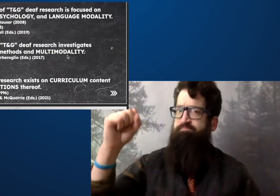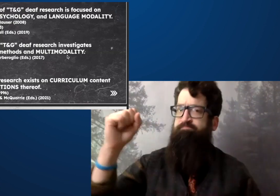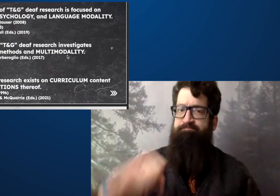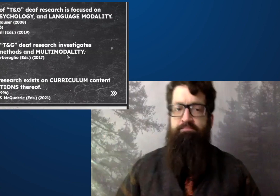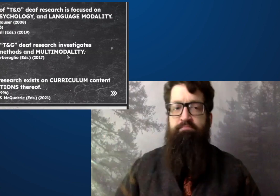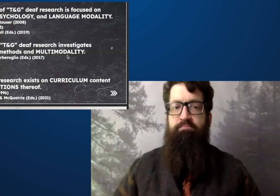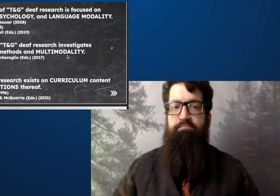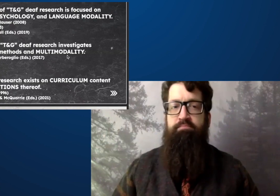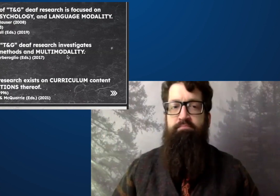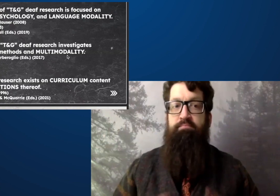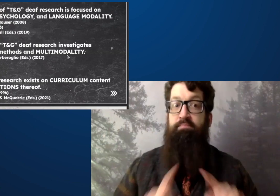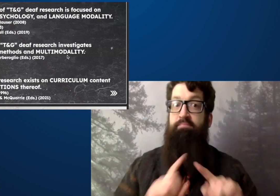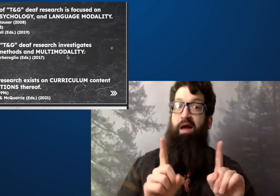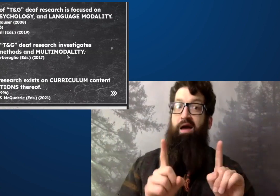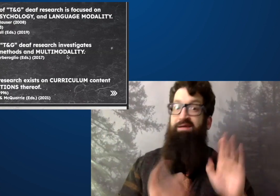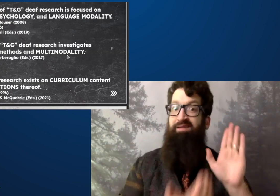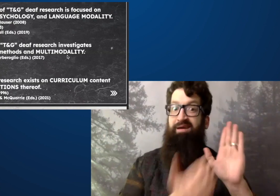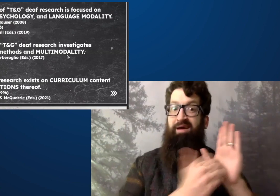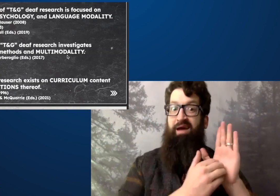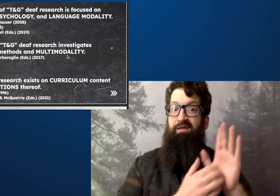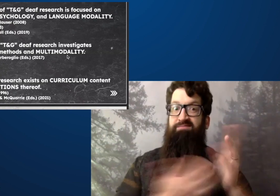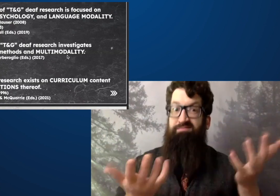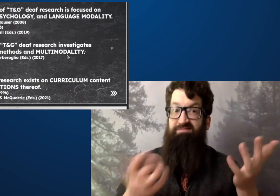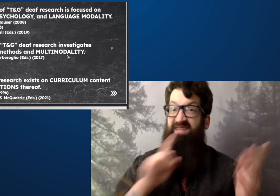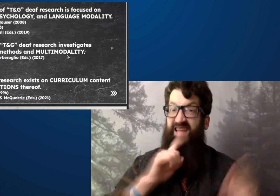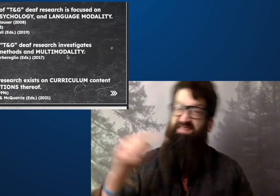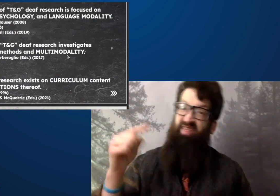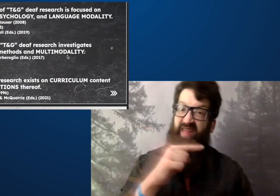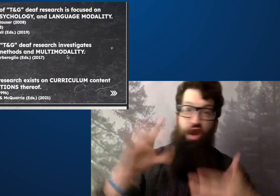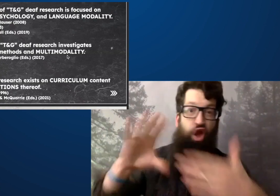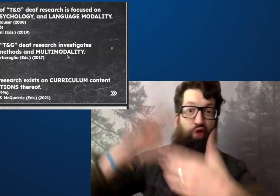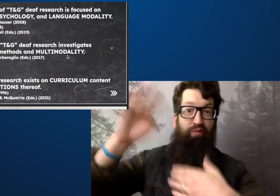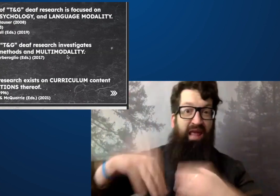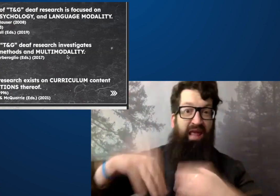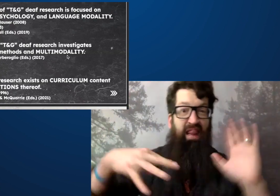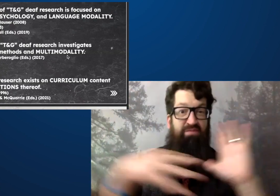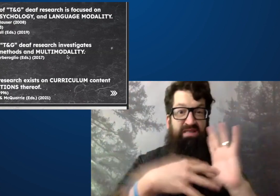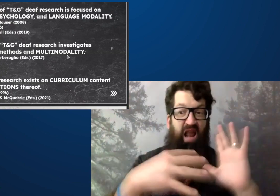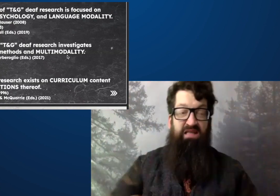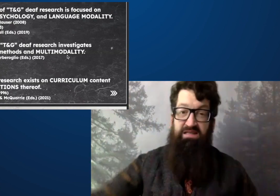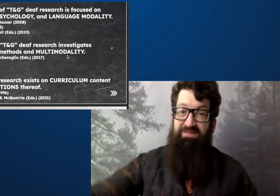We need to have further pedagogic research.